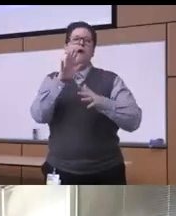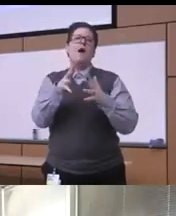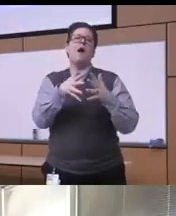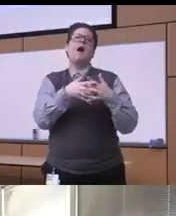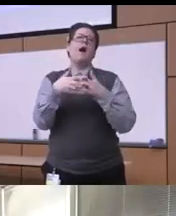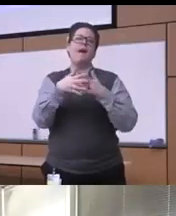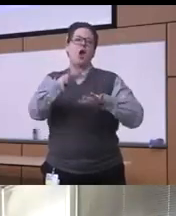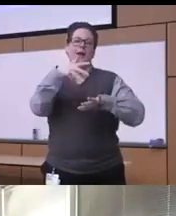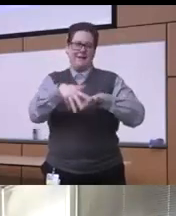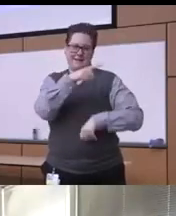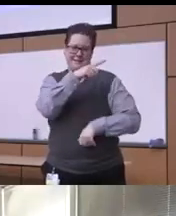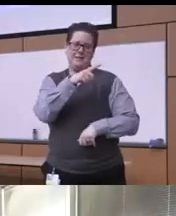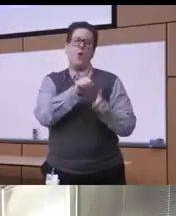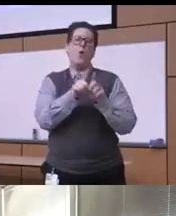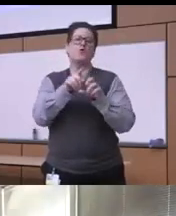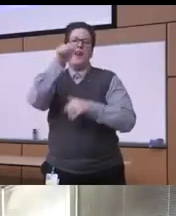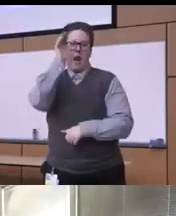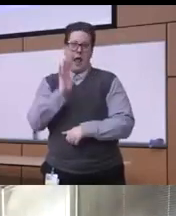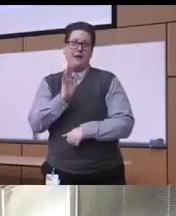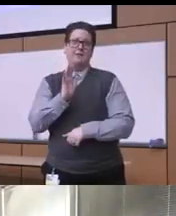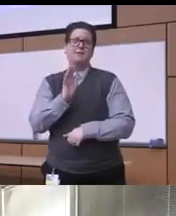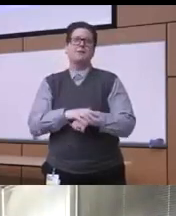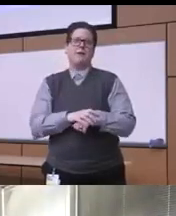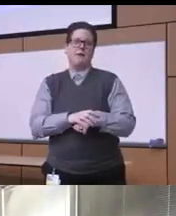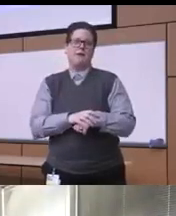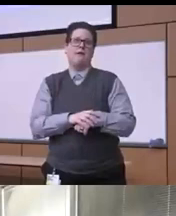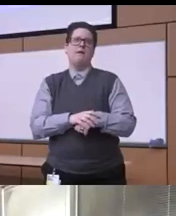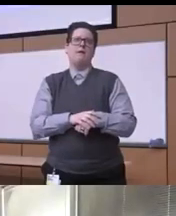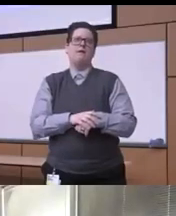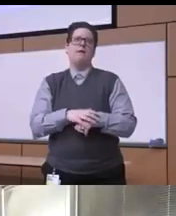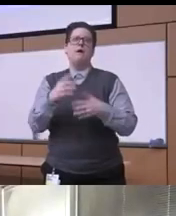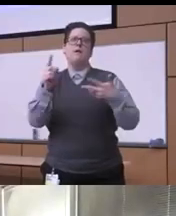substance users so there is a program the Imani breaks through recovery program that is a faith